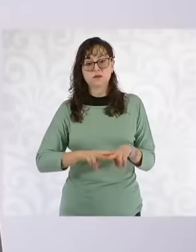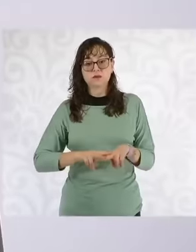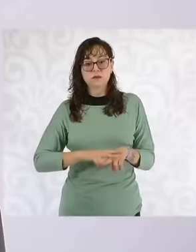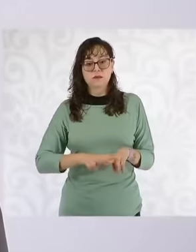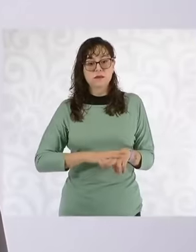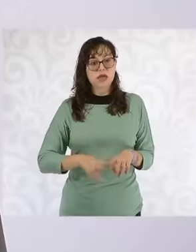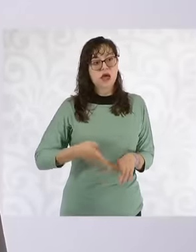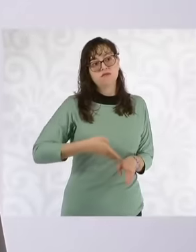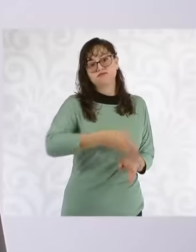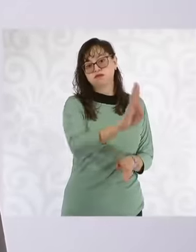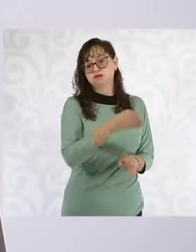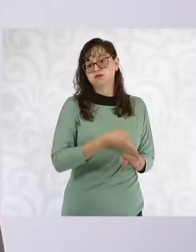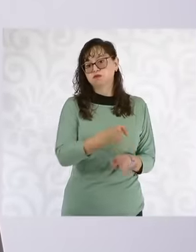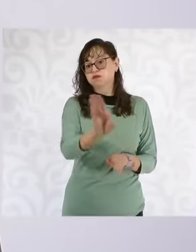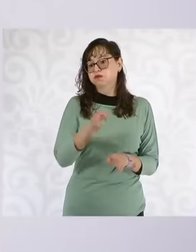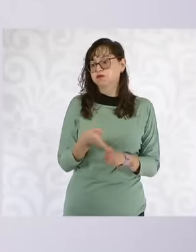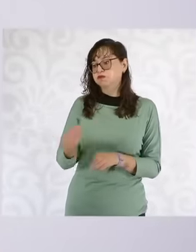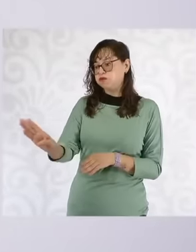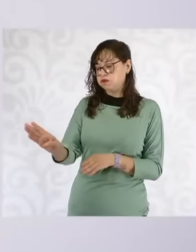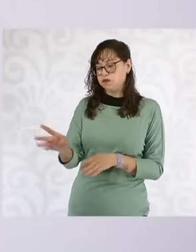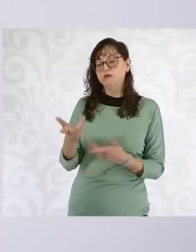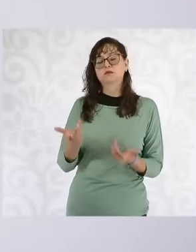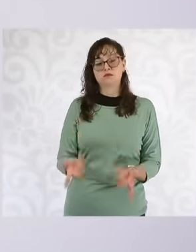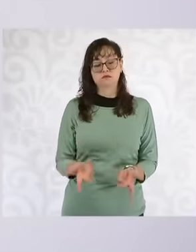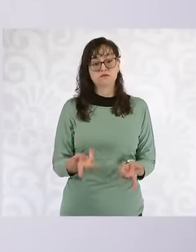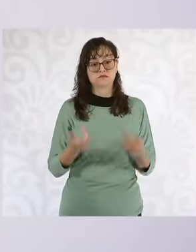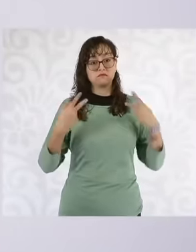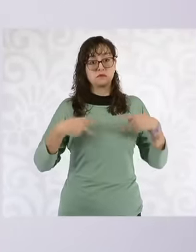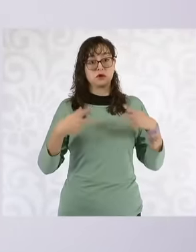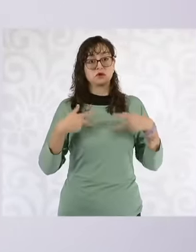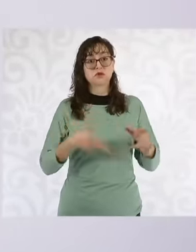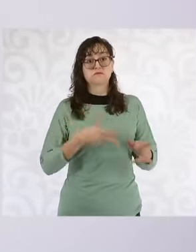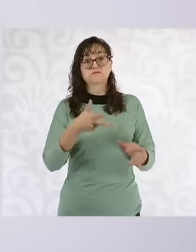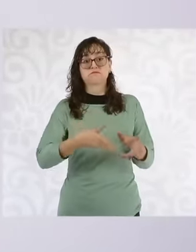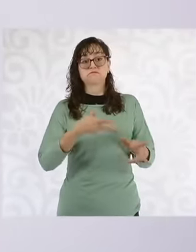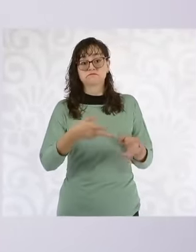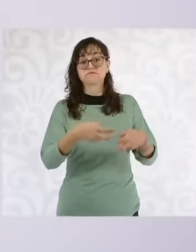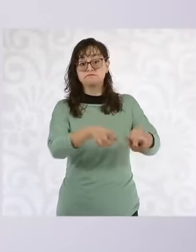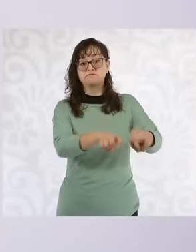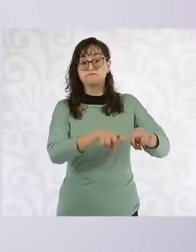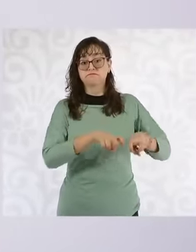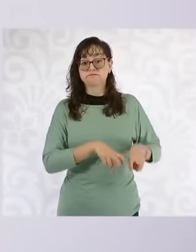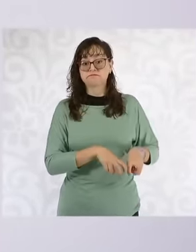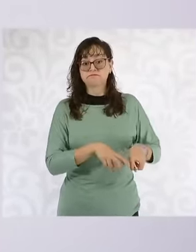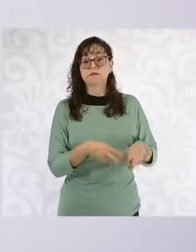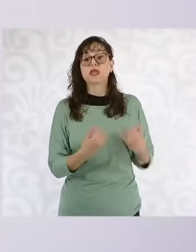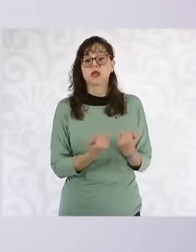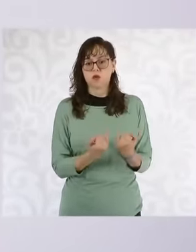passenger trains to operate and it is also a priority to strengthen the